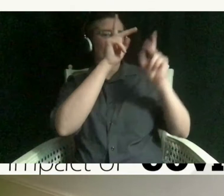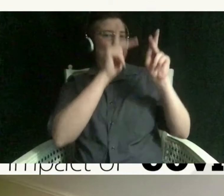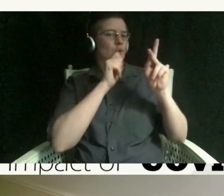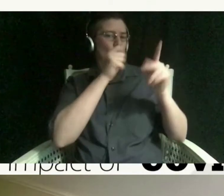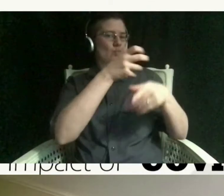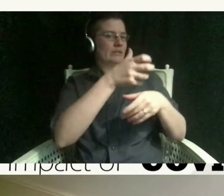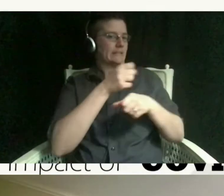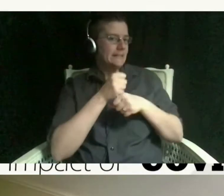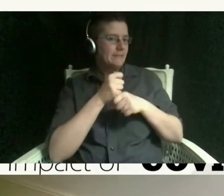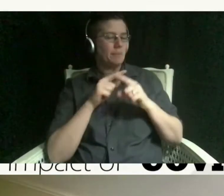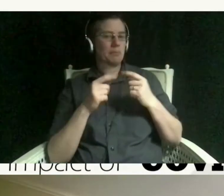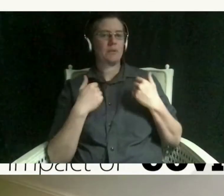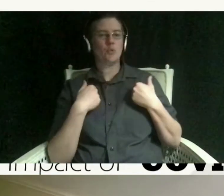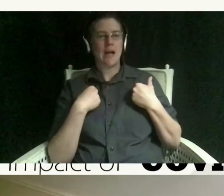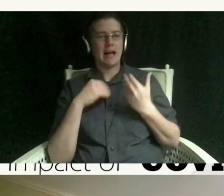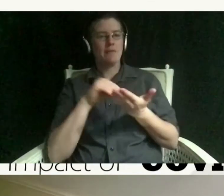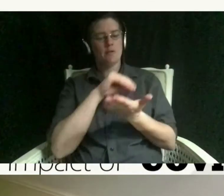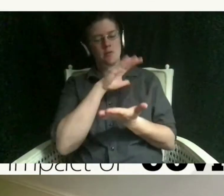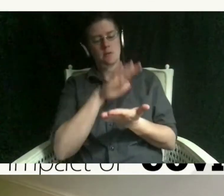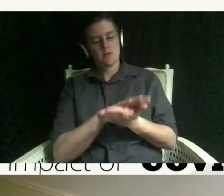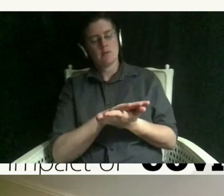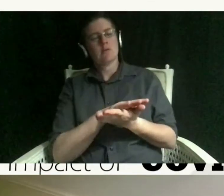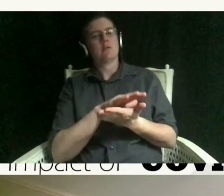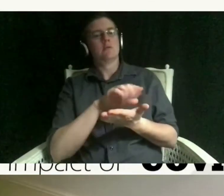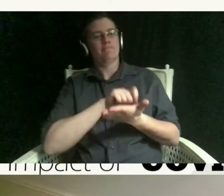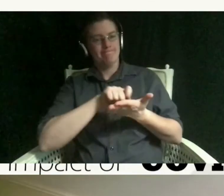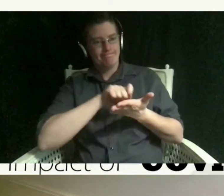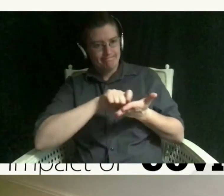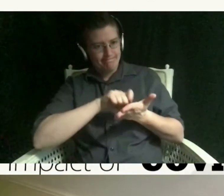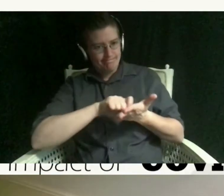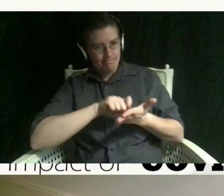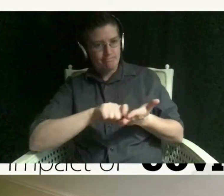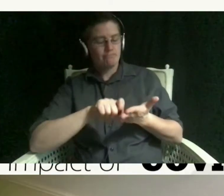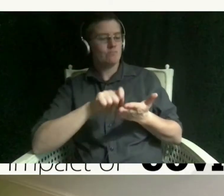down my thoughts and the things i'm going to miss about you the things i really appreciate about you